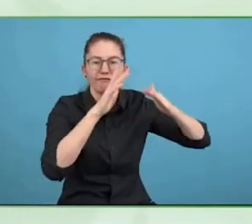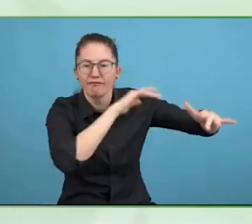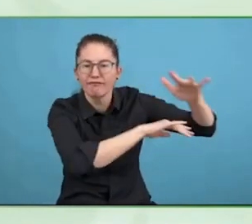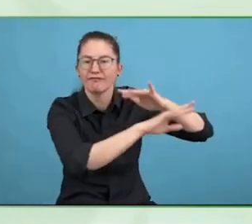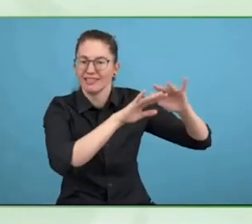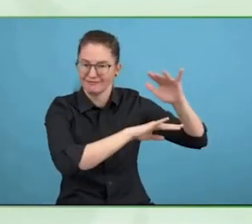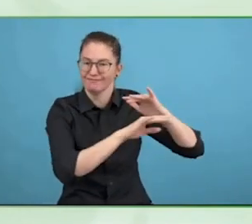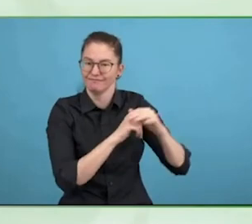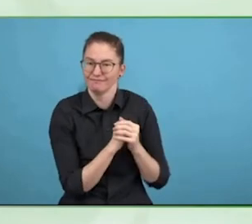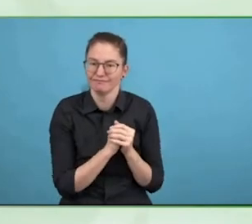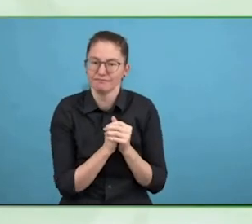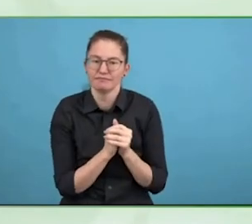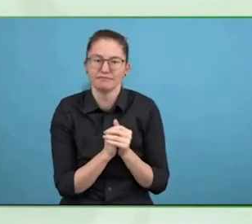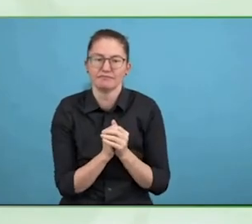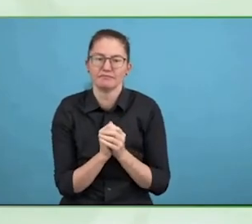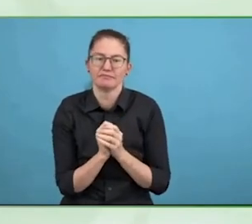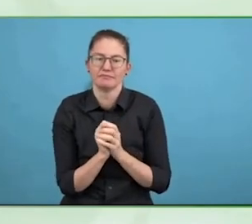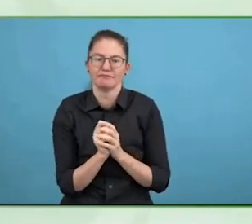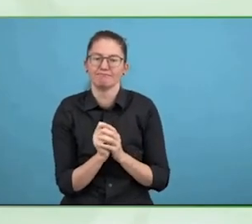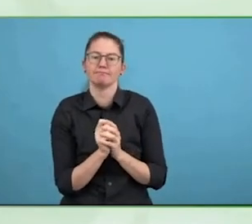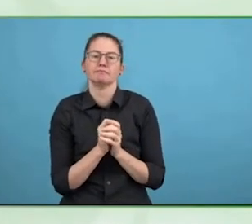community, let's be clear what it is not.